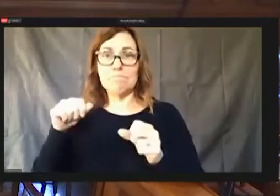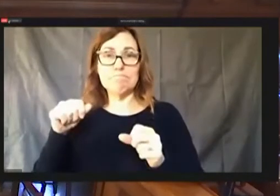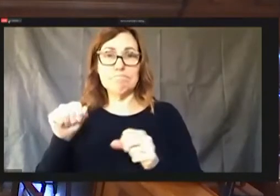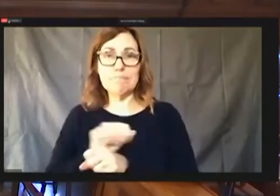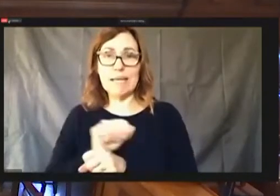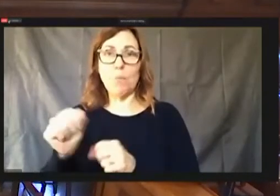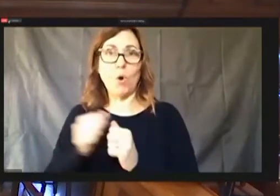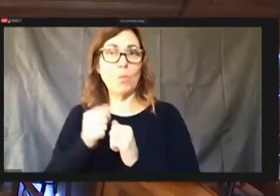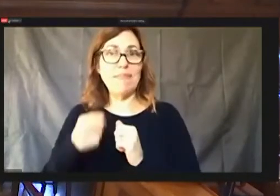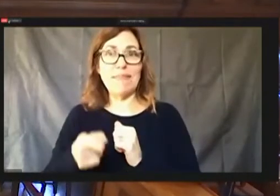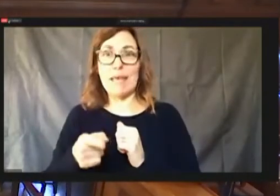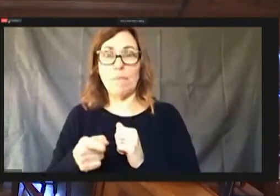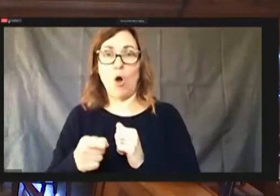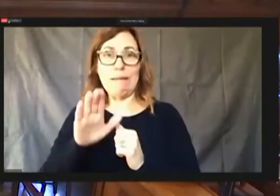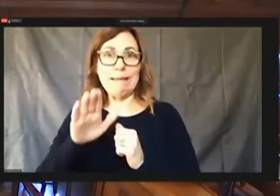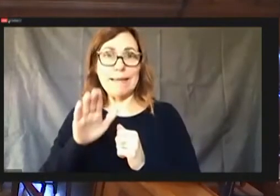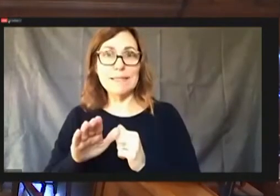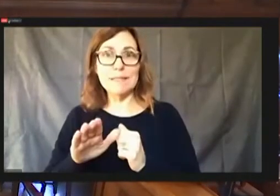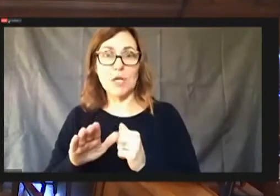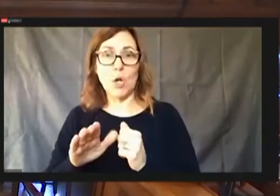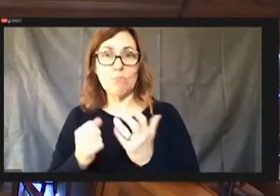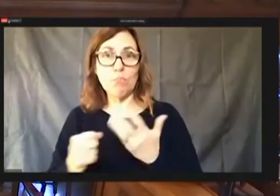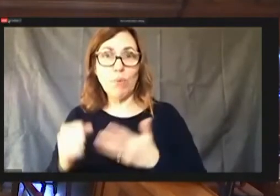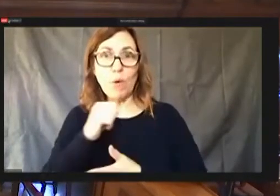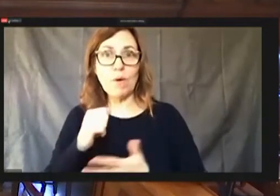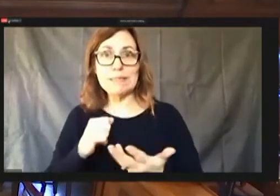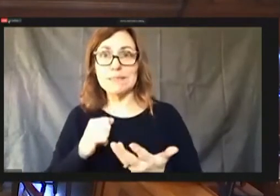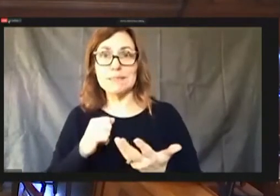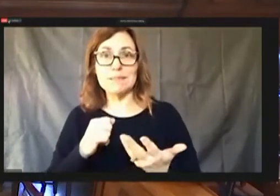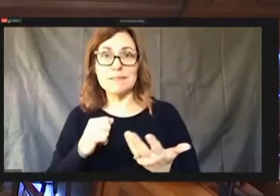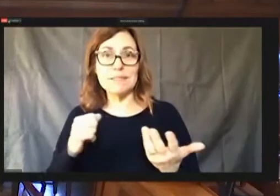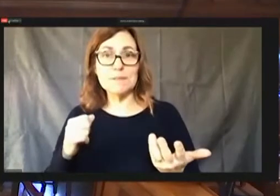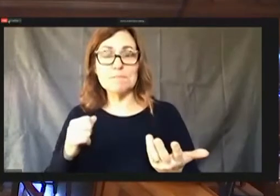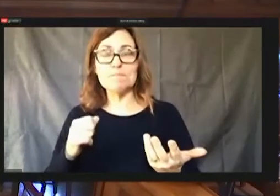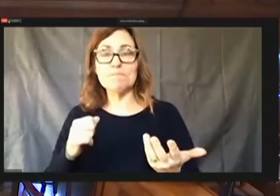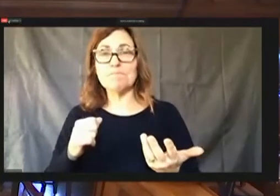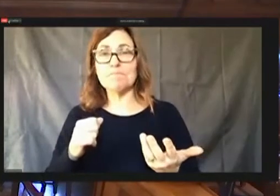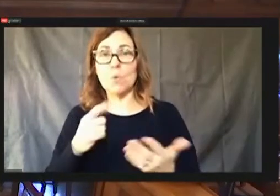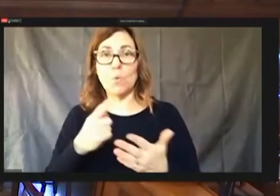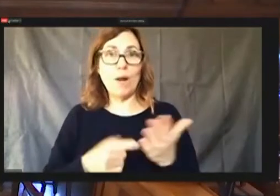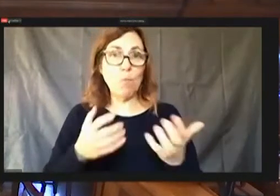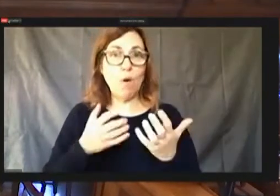But I, but I do want people to understand that that.